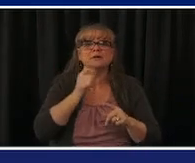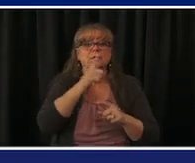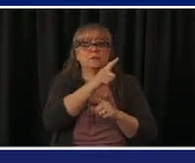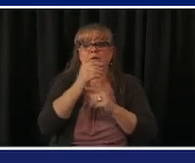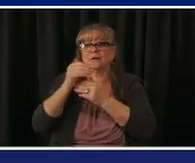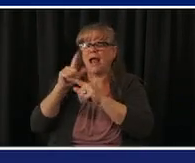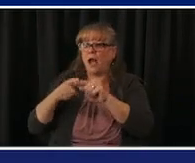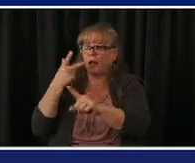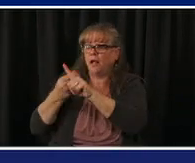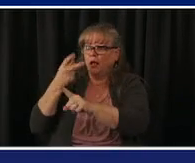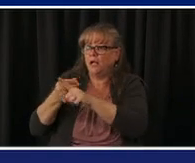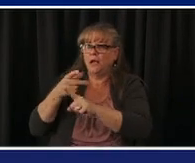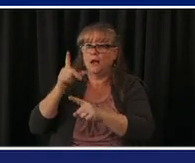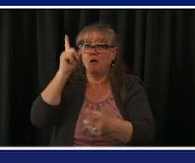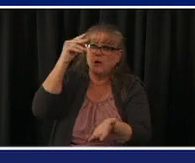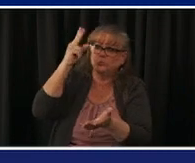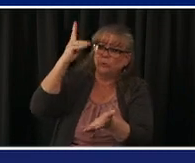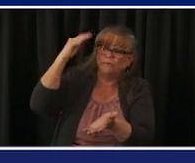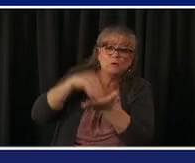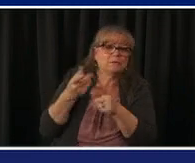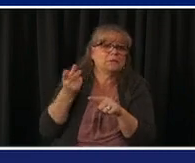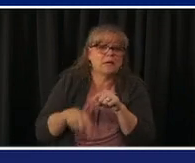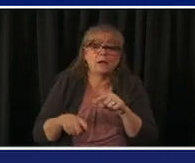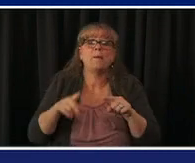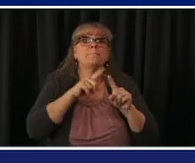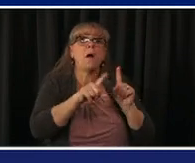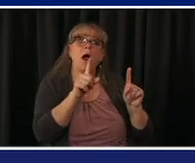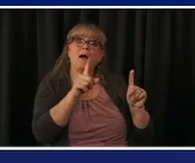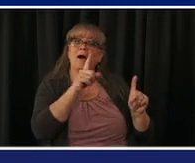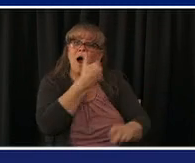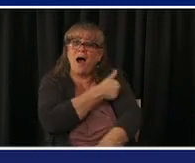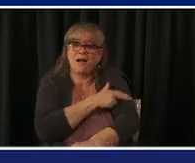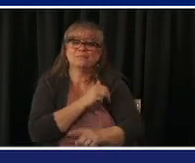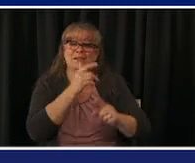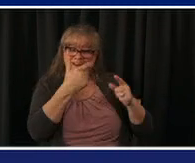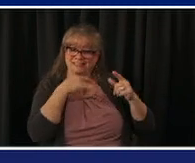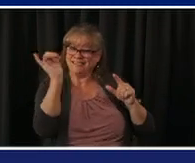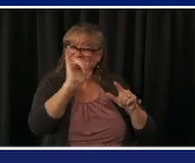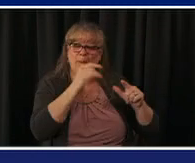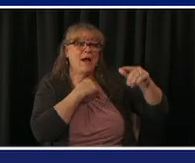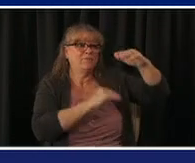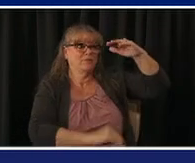hospitals are largely maxed out um each of the major systems say uh you know we can do 30 000